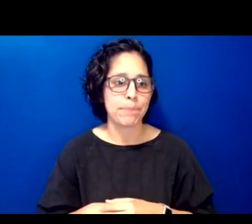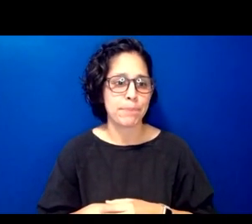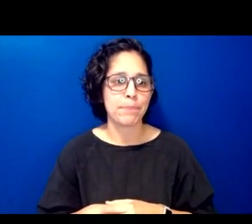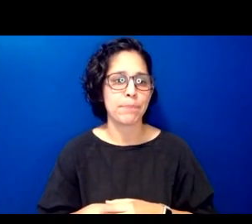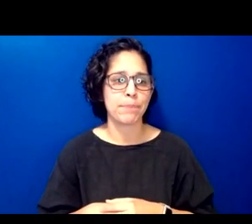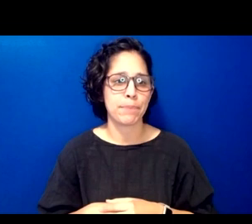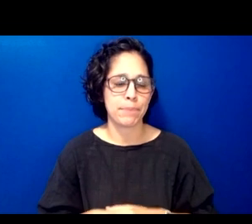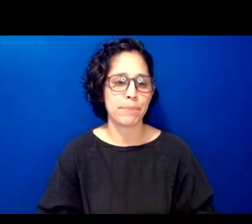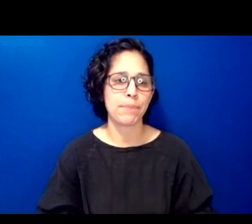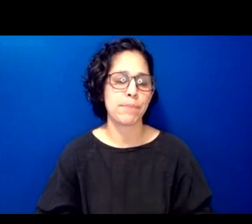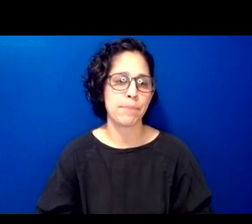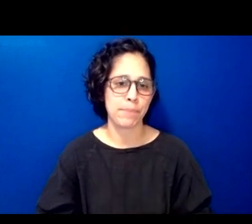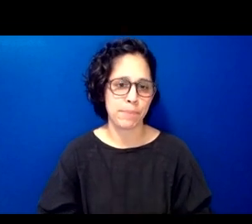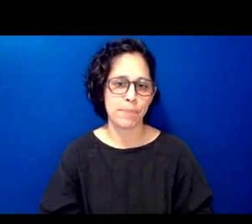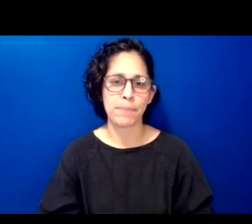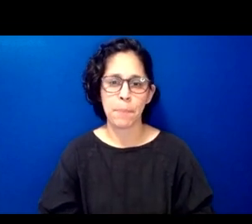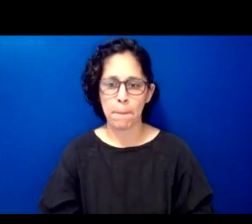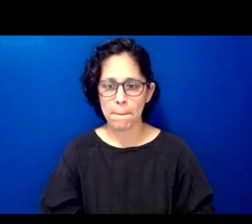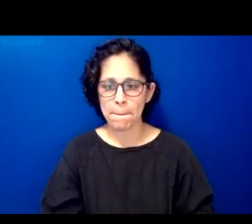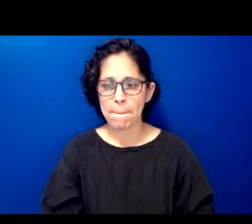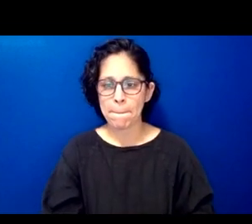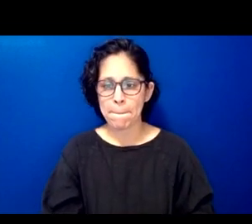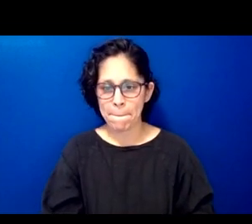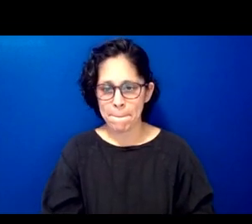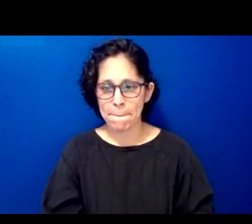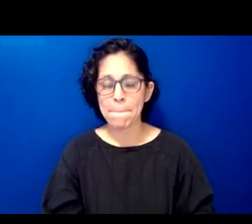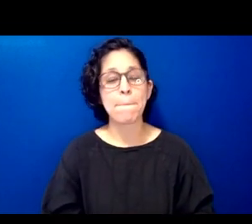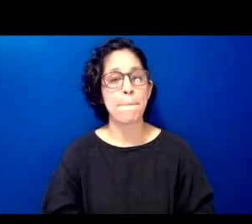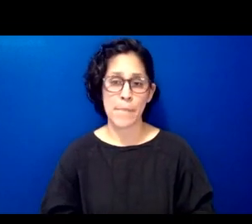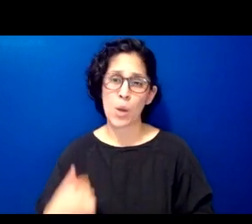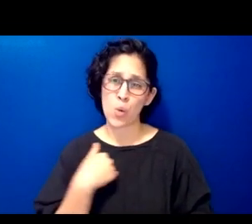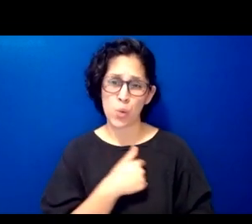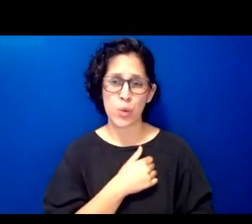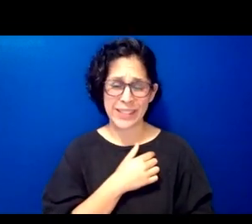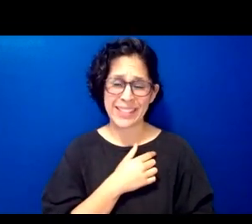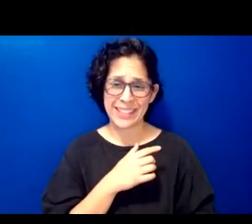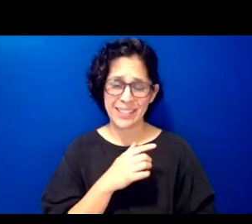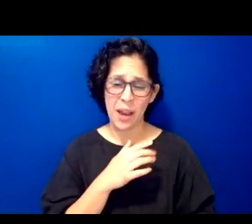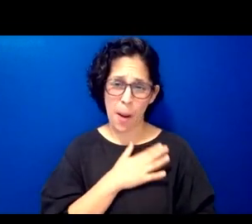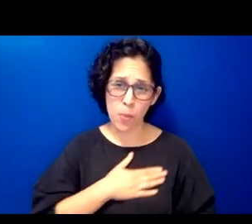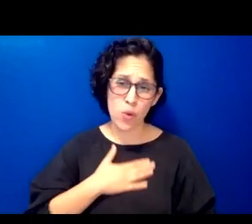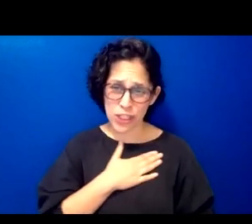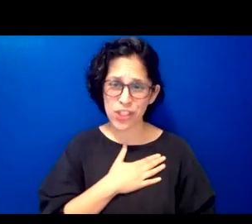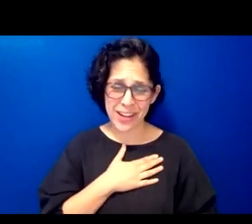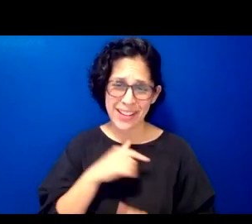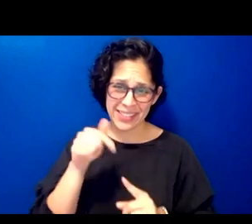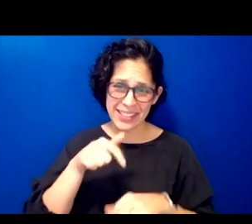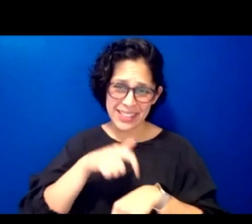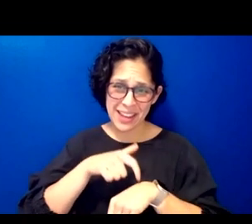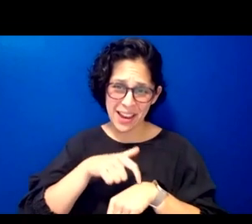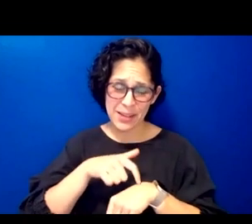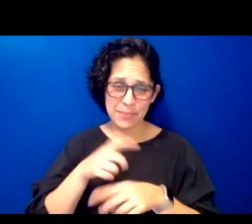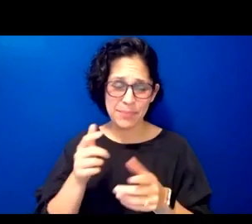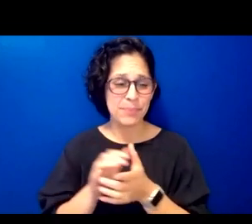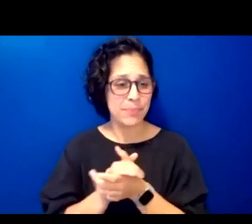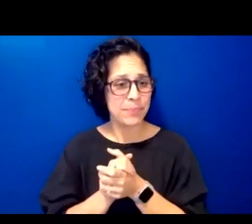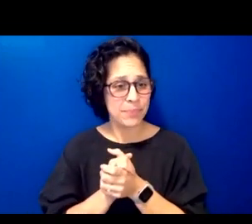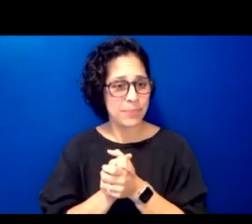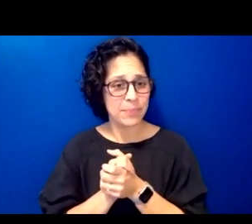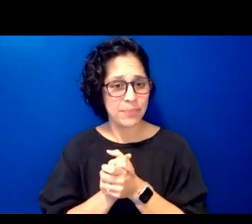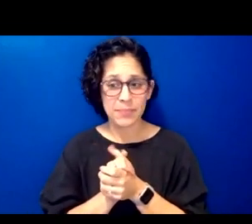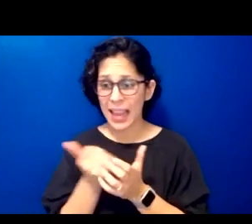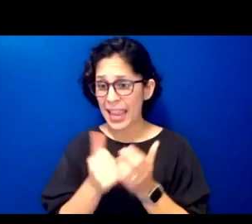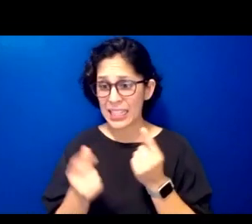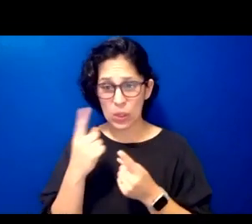uh we appreciate uh this time uh we'd be happy to uh we'll take any questions at the end